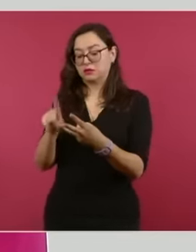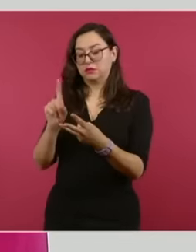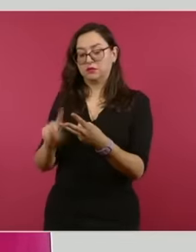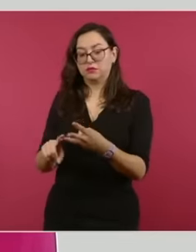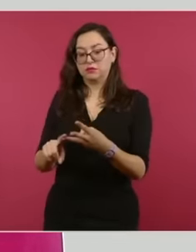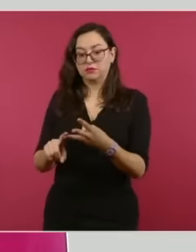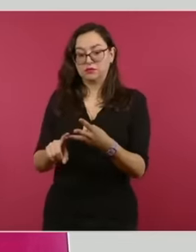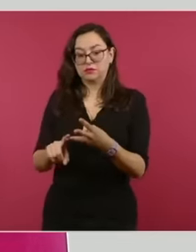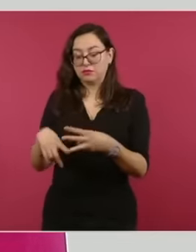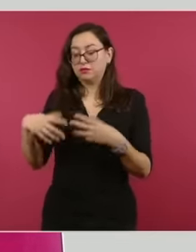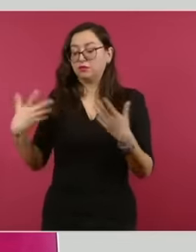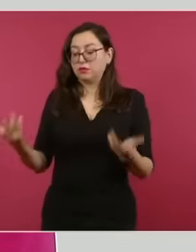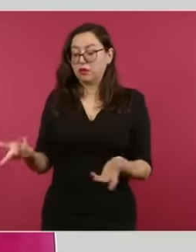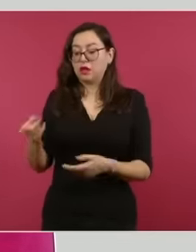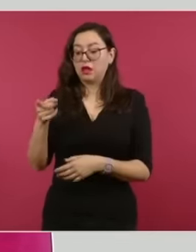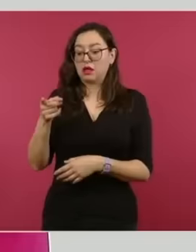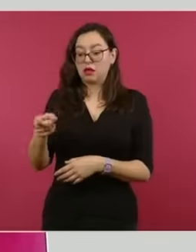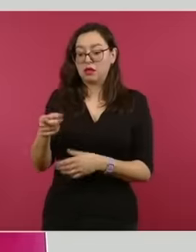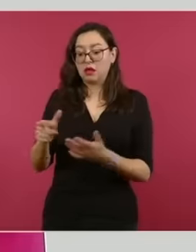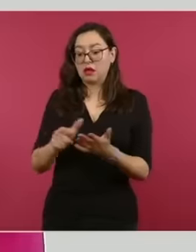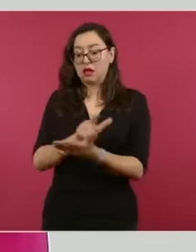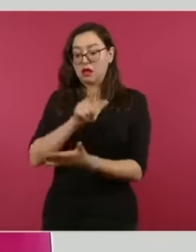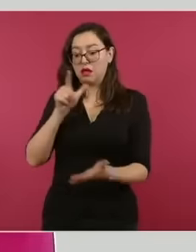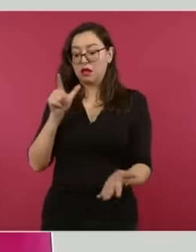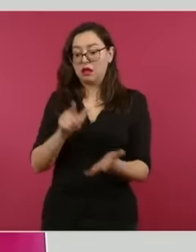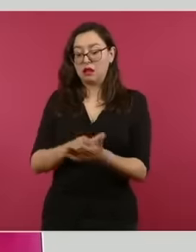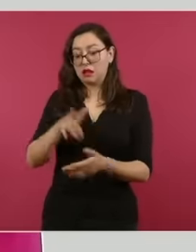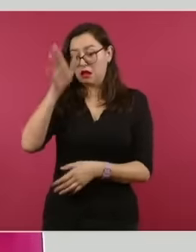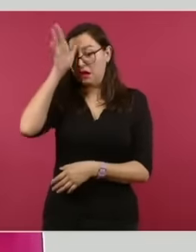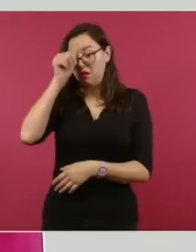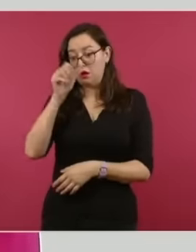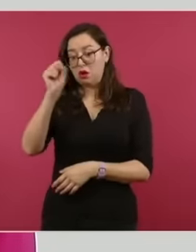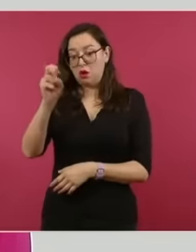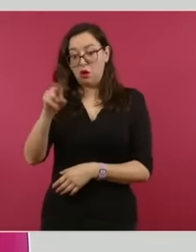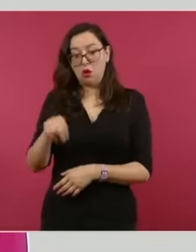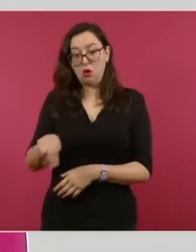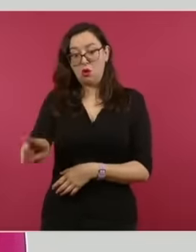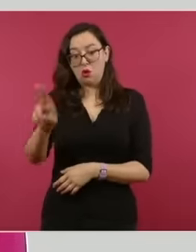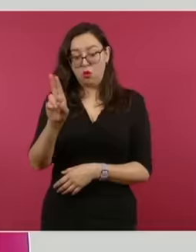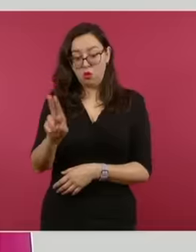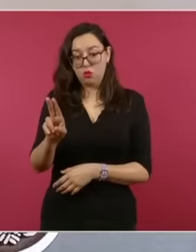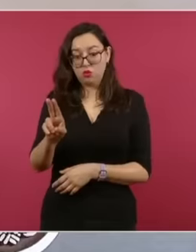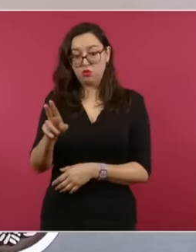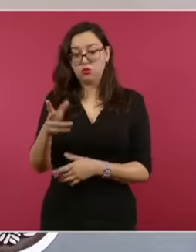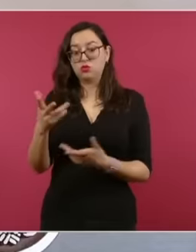of a violation of the principles of the United Nations charter similar to committed by